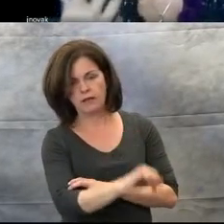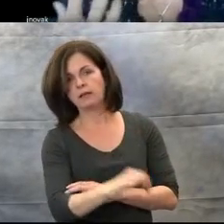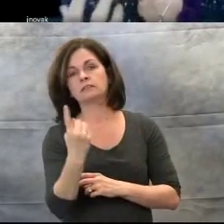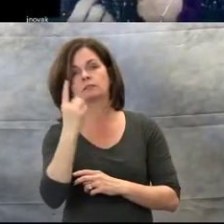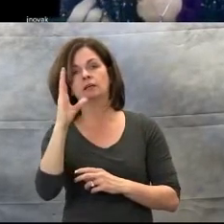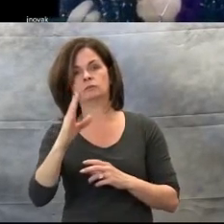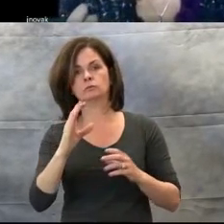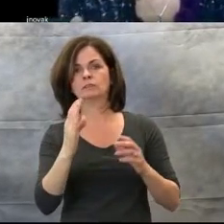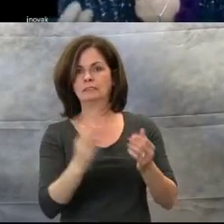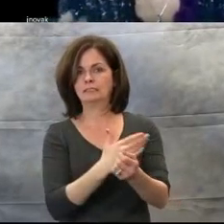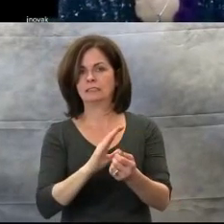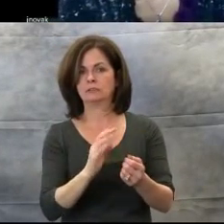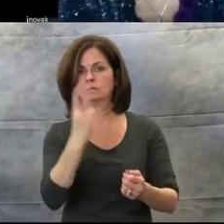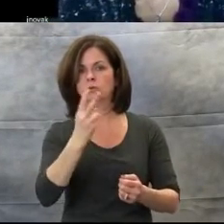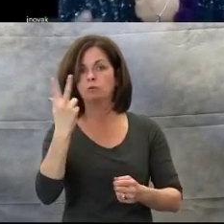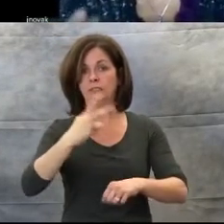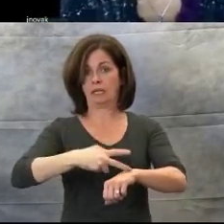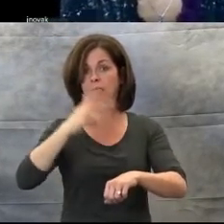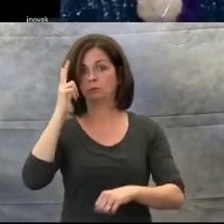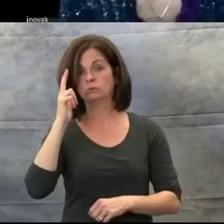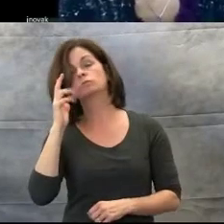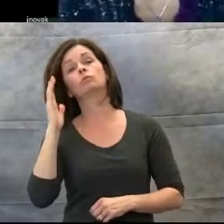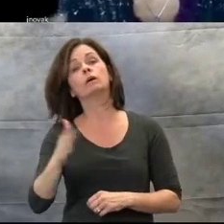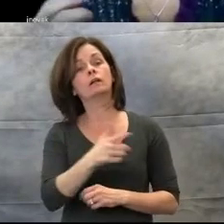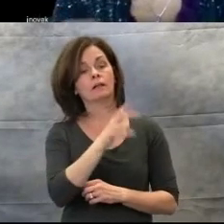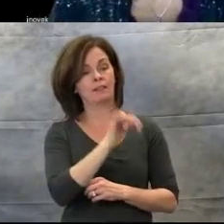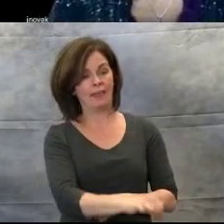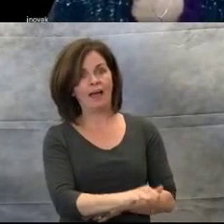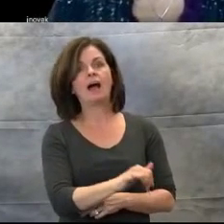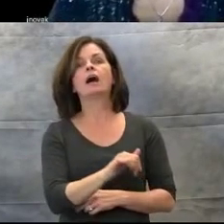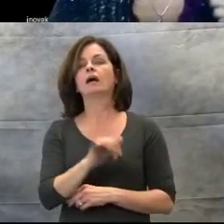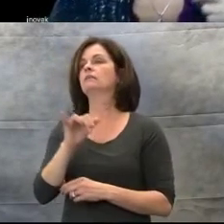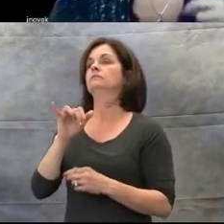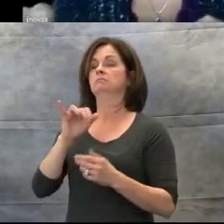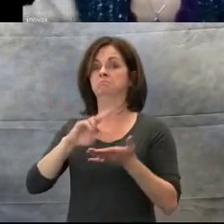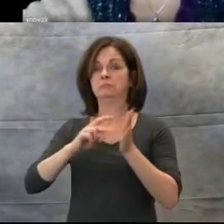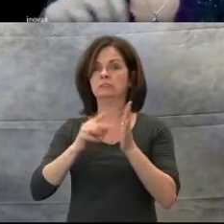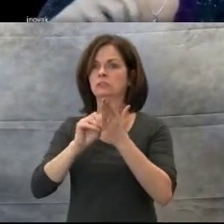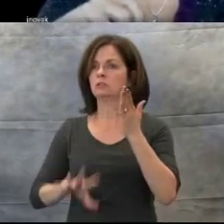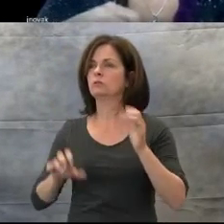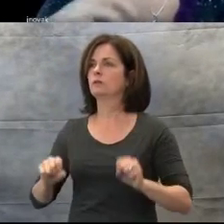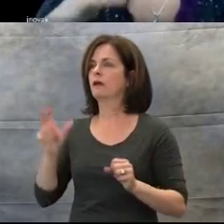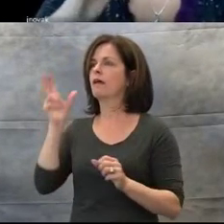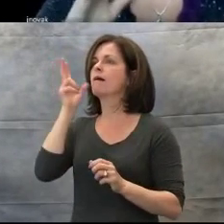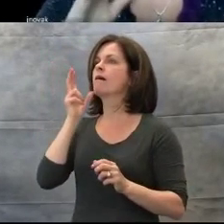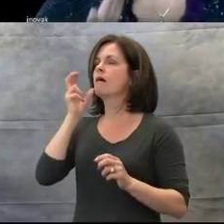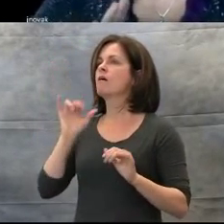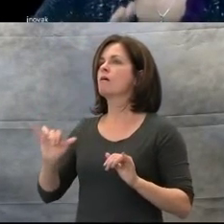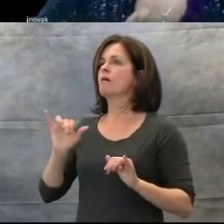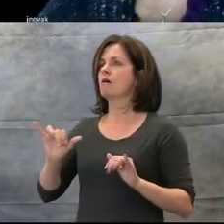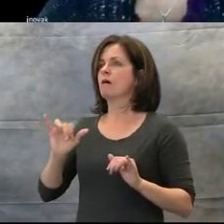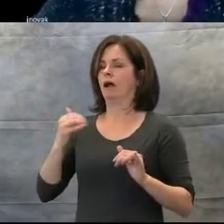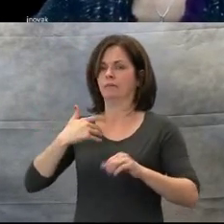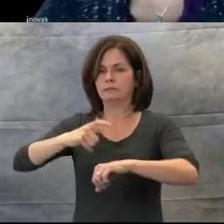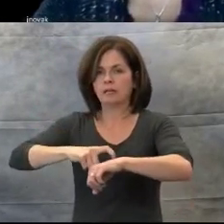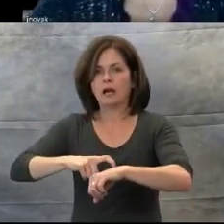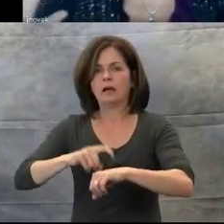This gives the student time and preparation to move themselves. It's not so abrupt. They know they have from the beginning to the end